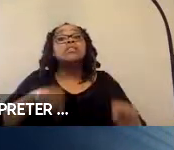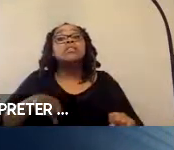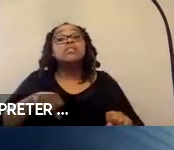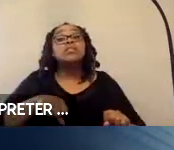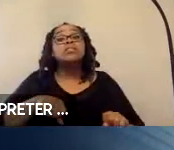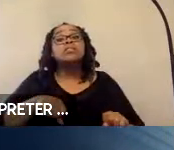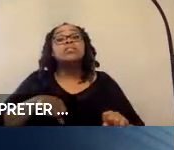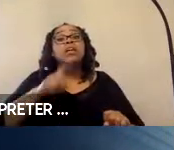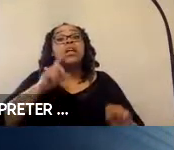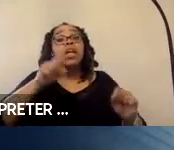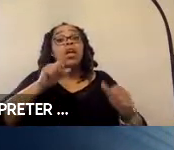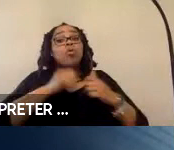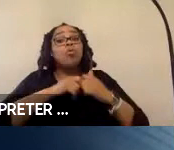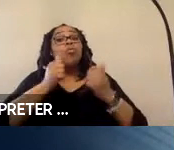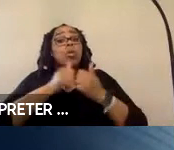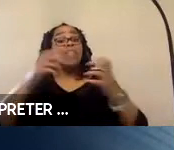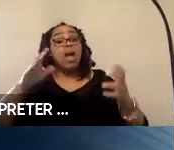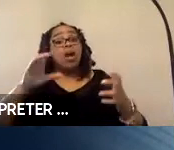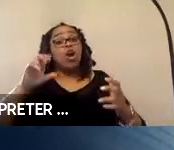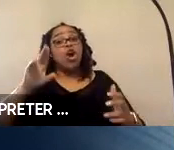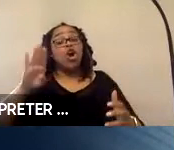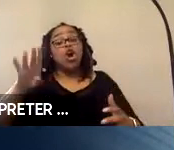able to work without a curb if you are deploying to the street?